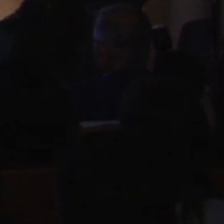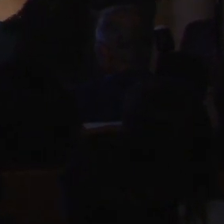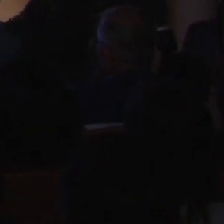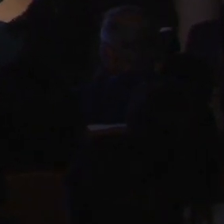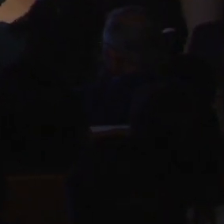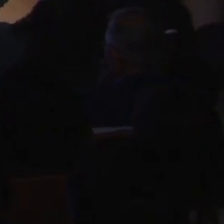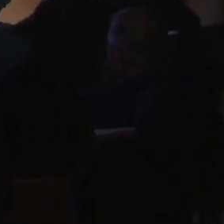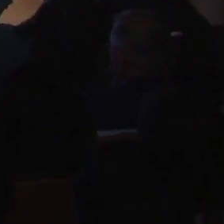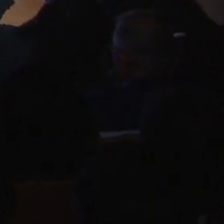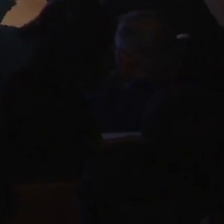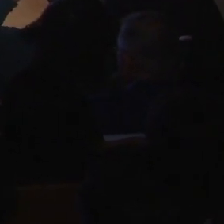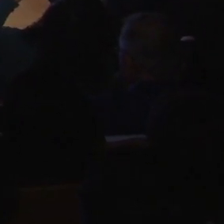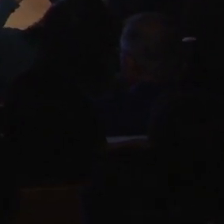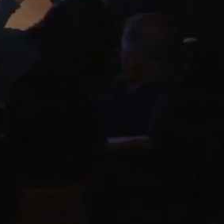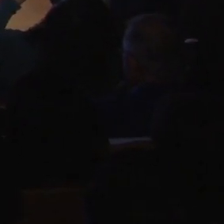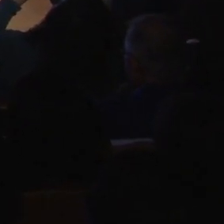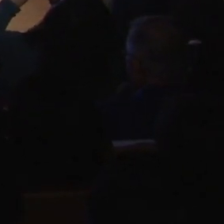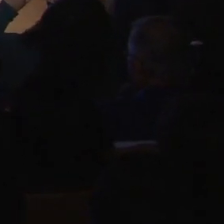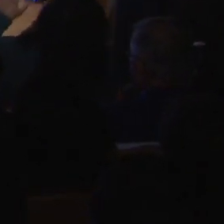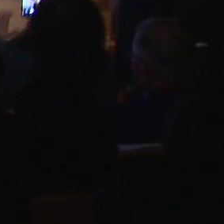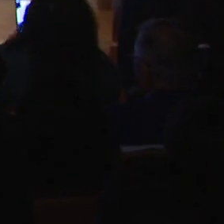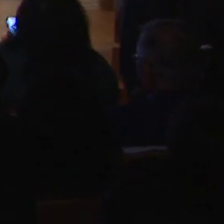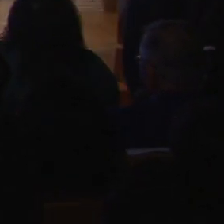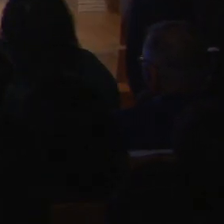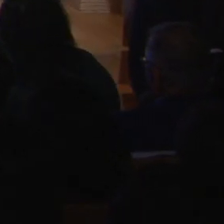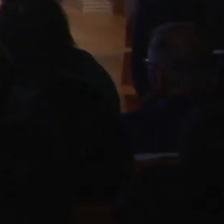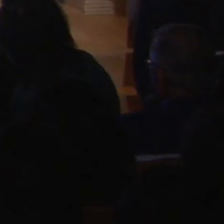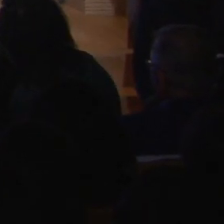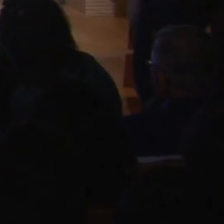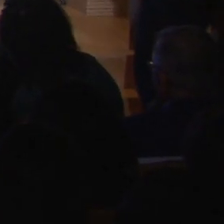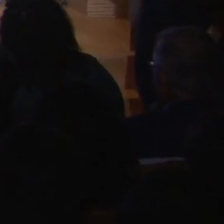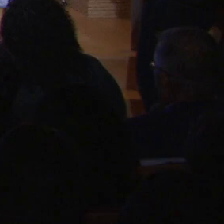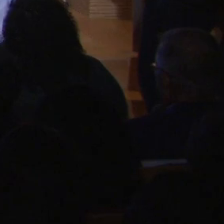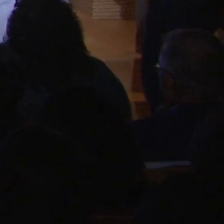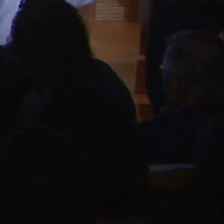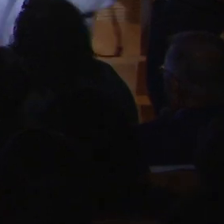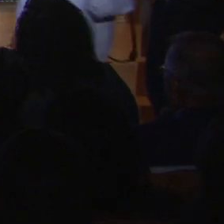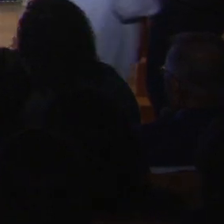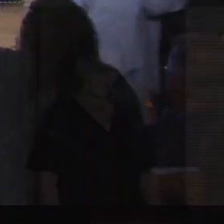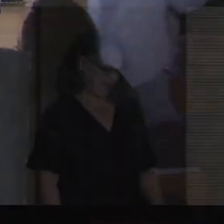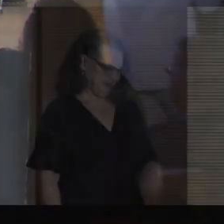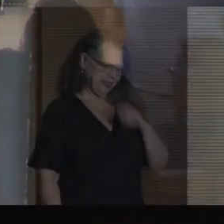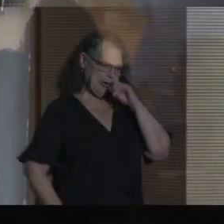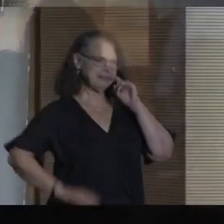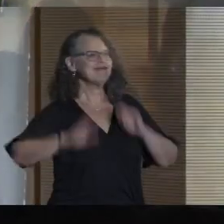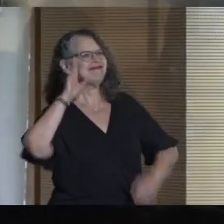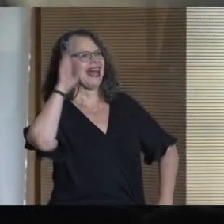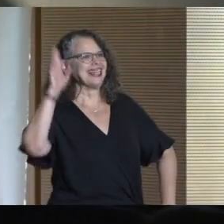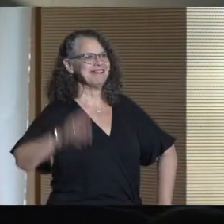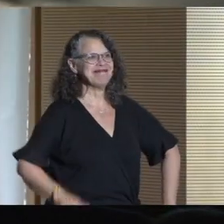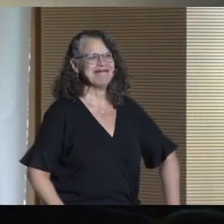[ Conversation in Spanish ] My little high five.